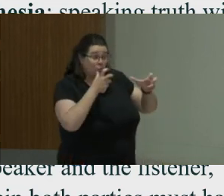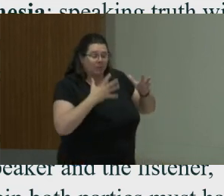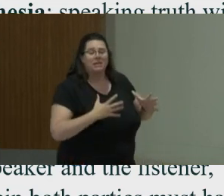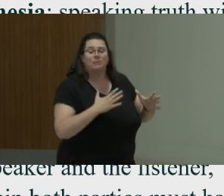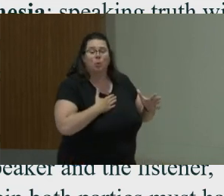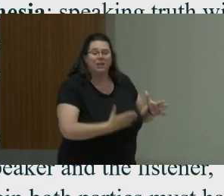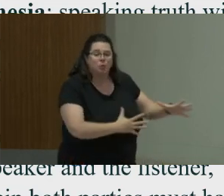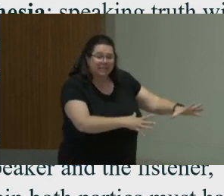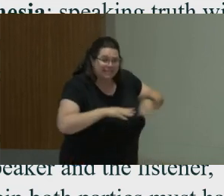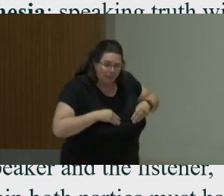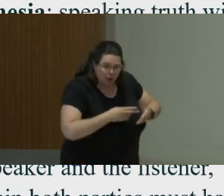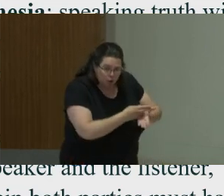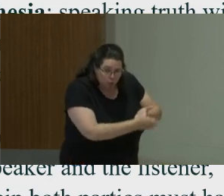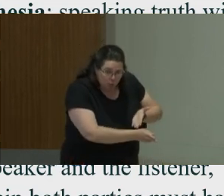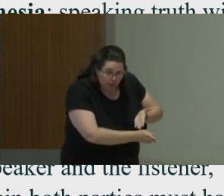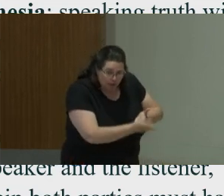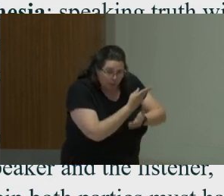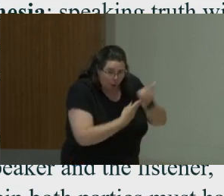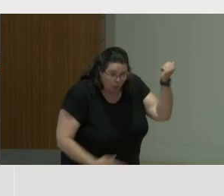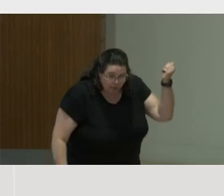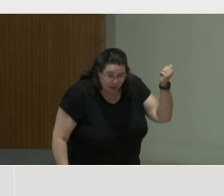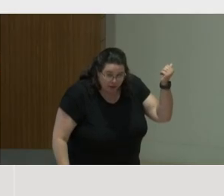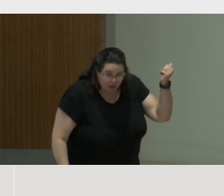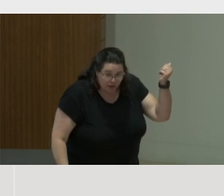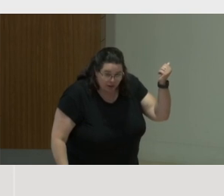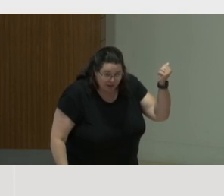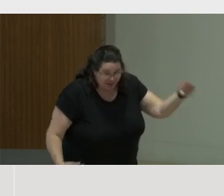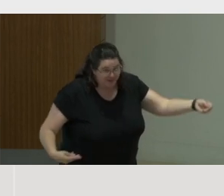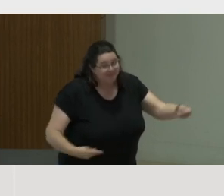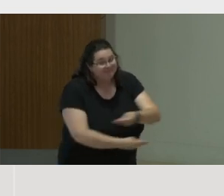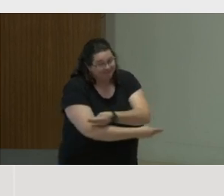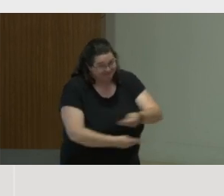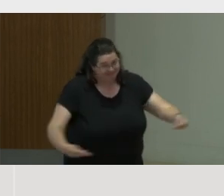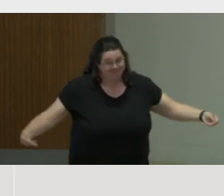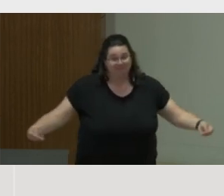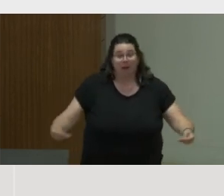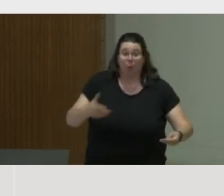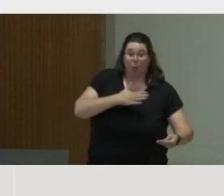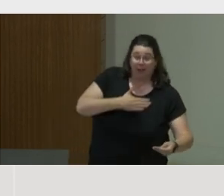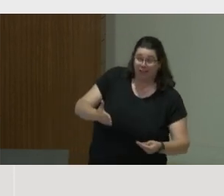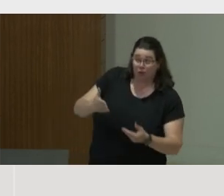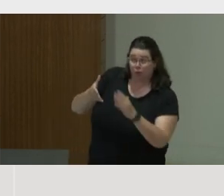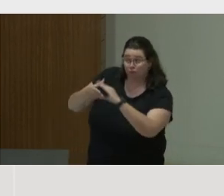So if we dive deeper in the concept of parrhesia, we see some dimensions. The dimensions in